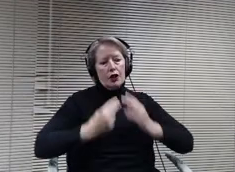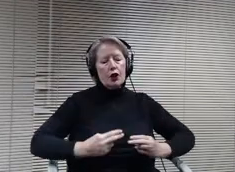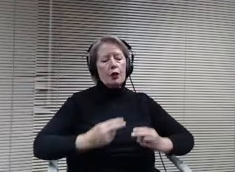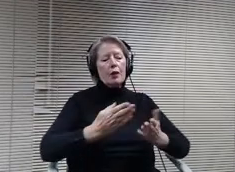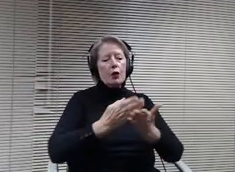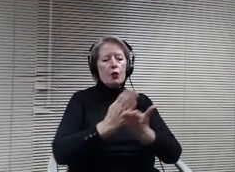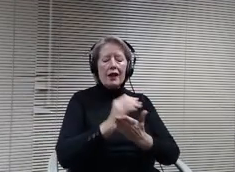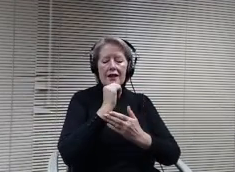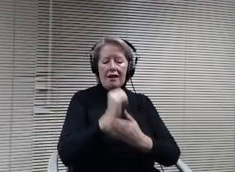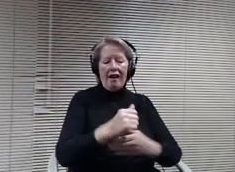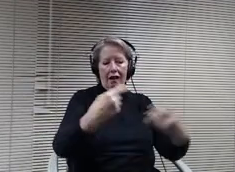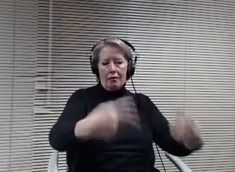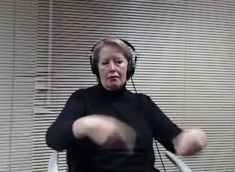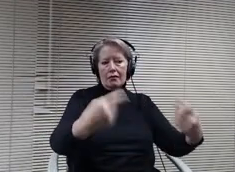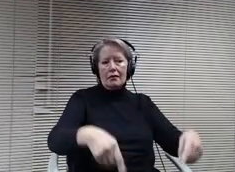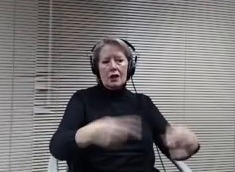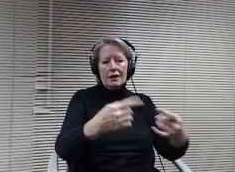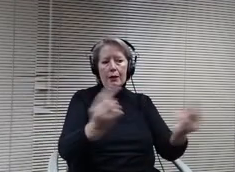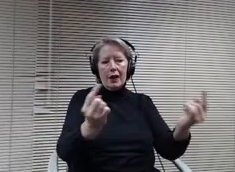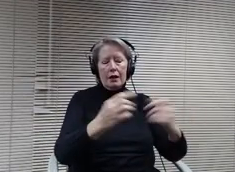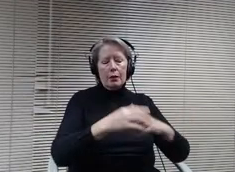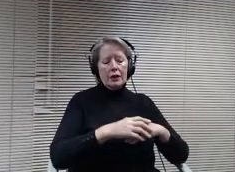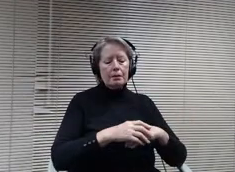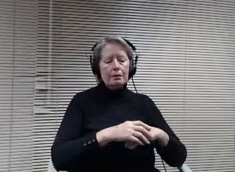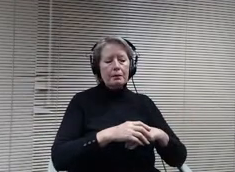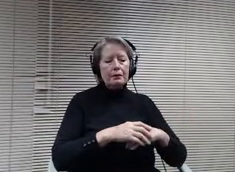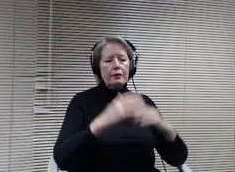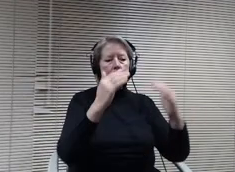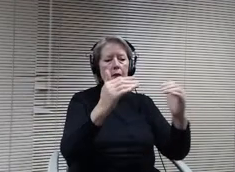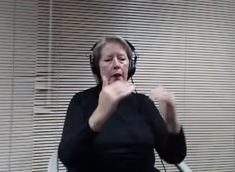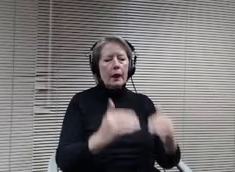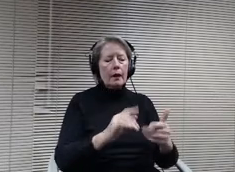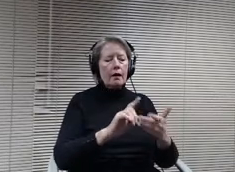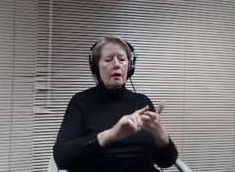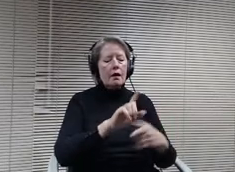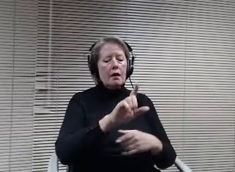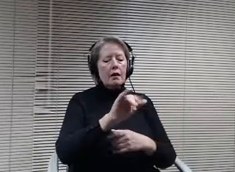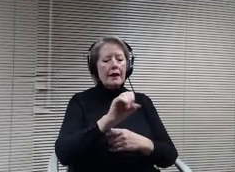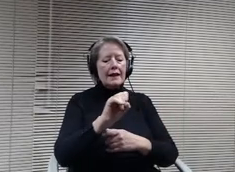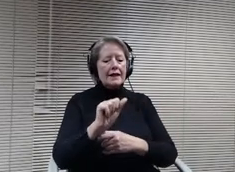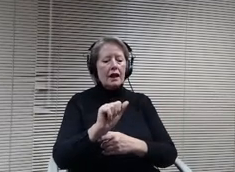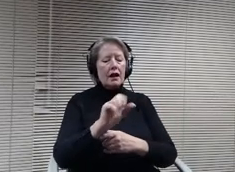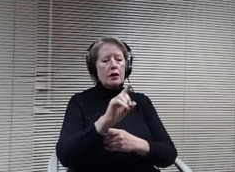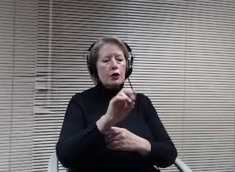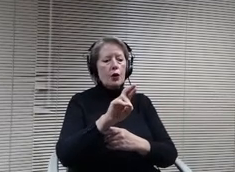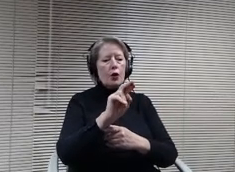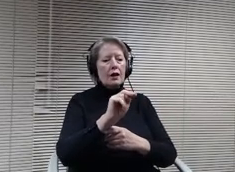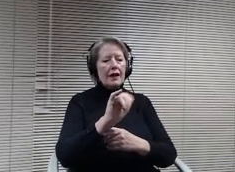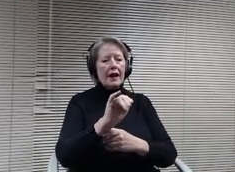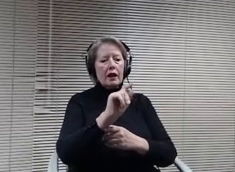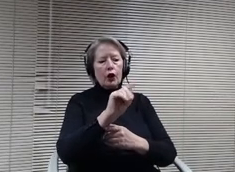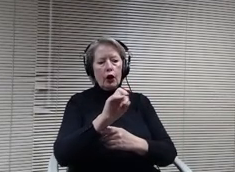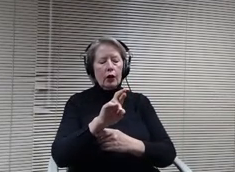The next comet comes to us from Lisa Dornacker Anne. She resides at 2744 Terrace View Court in